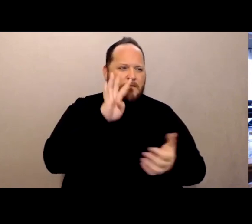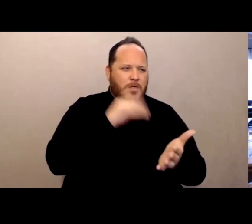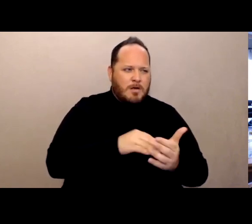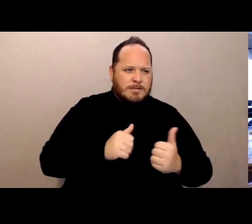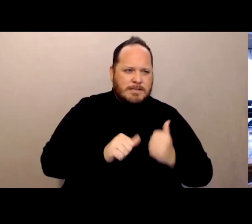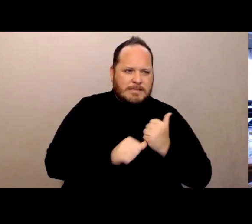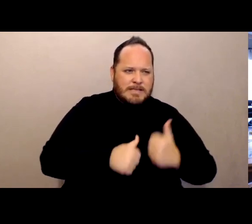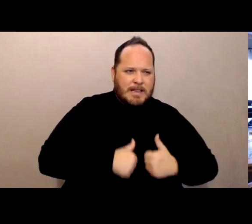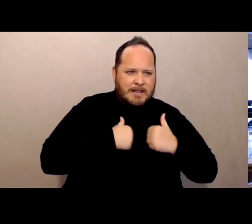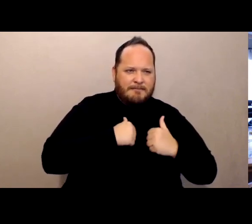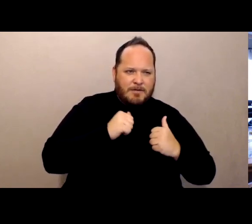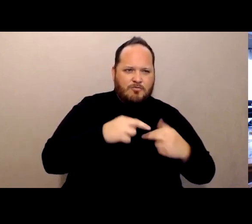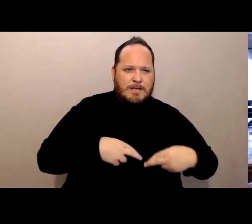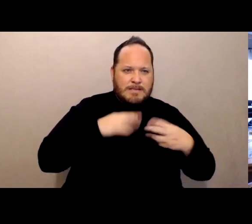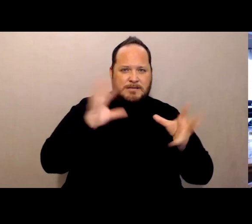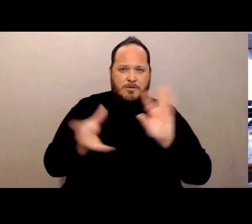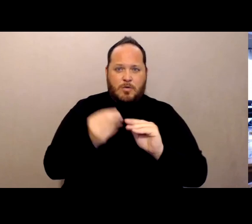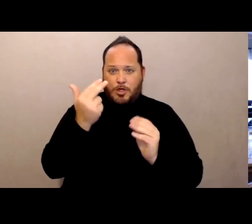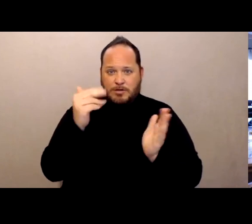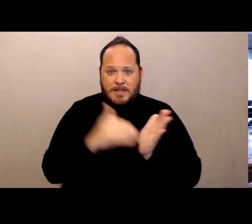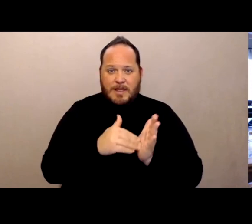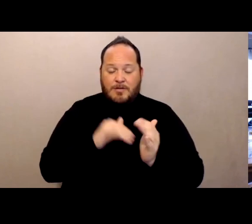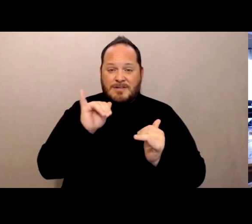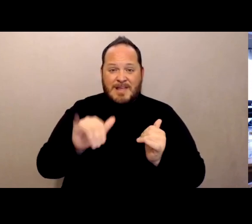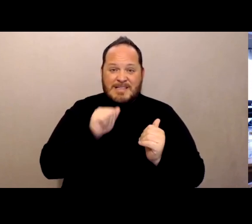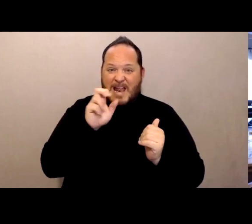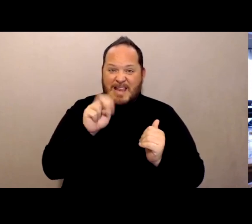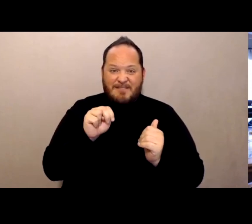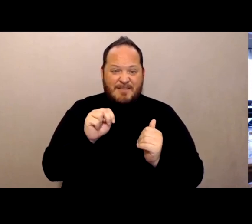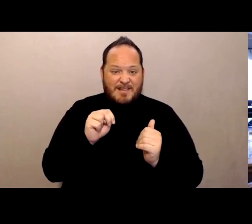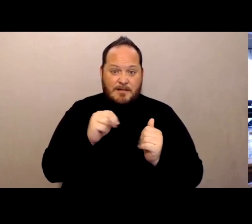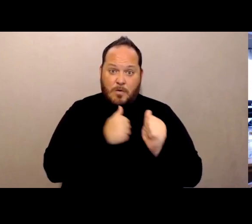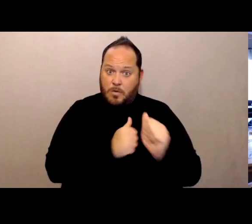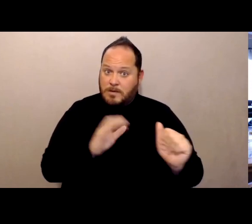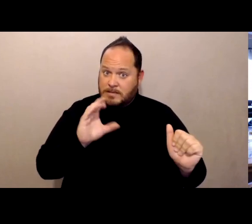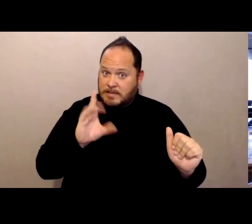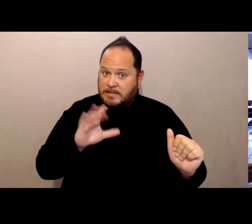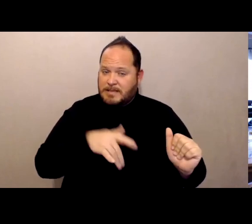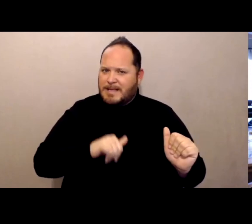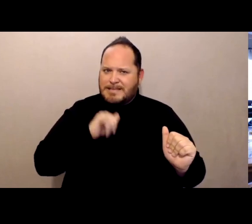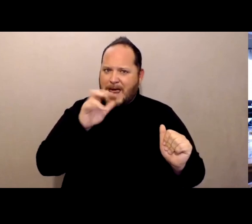so that's 13,000. I mean, that's not even an average, according to the CDC estimates an average year